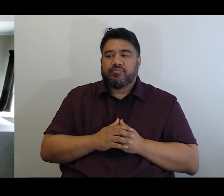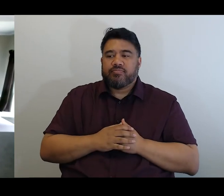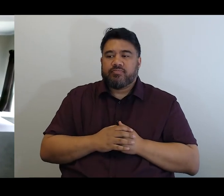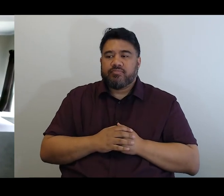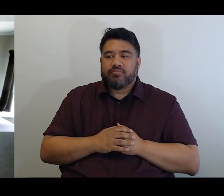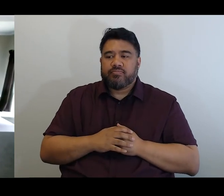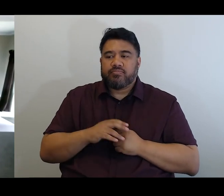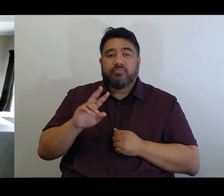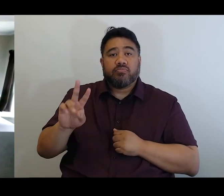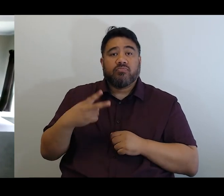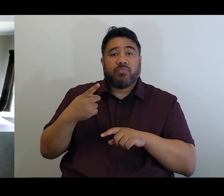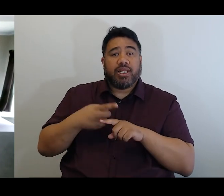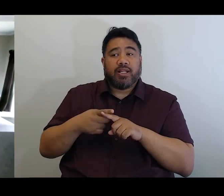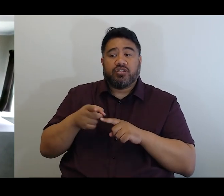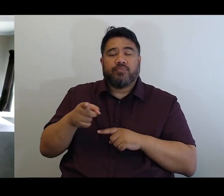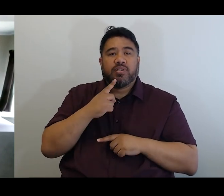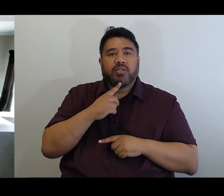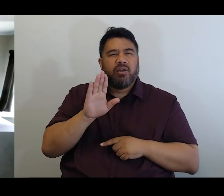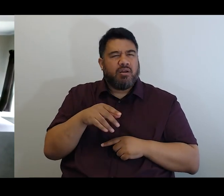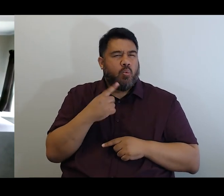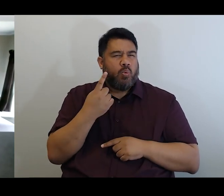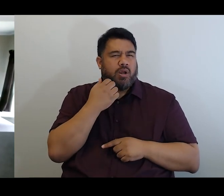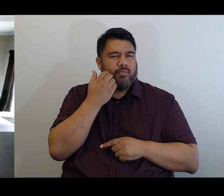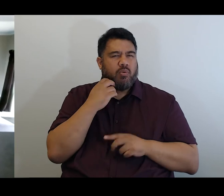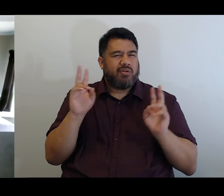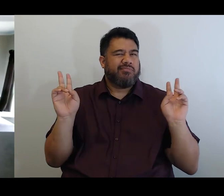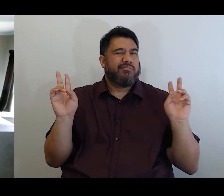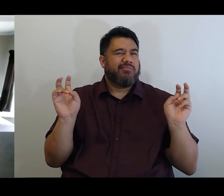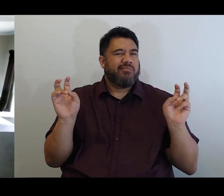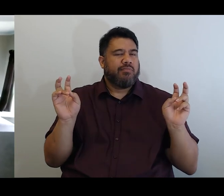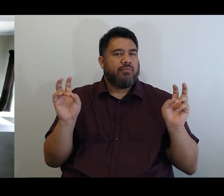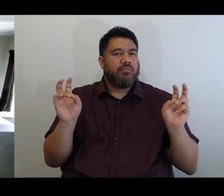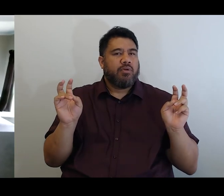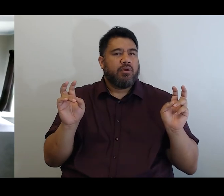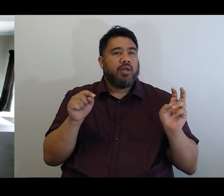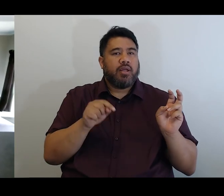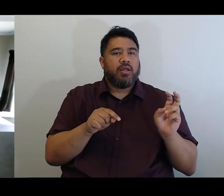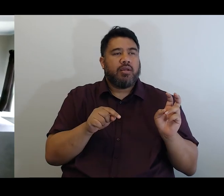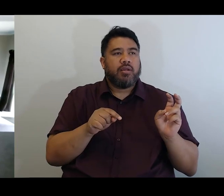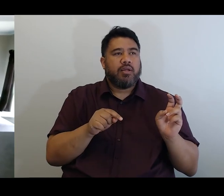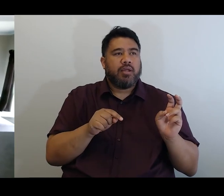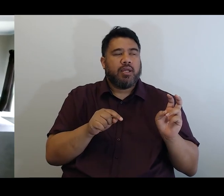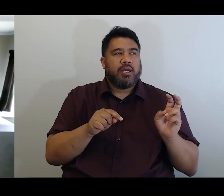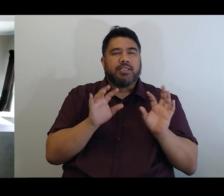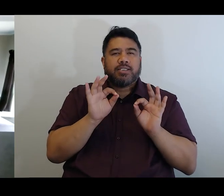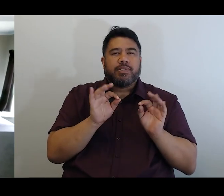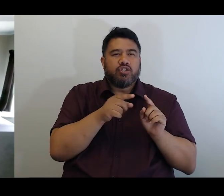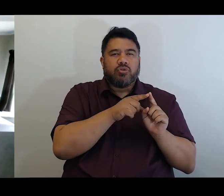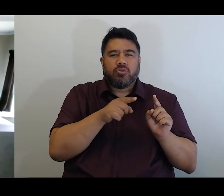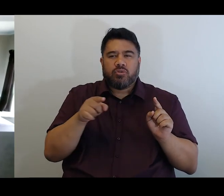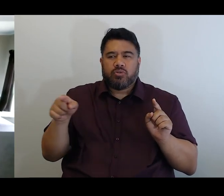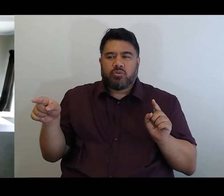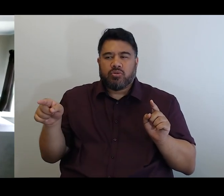That’s a Māori whakataūkī but I just want to finish tonight before we do karakia and it is he whakatauki. Ehara taku toa, he toa takitahi engari, he toa takitini.